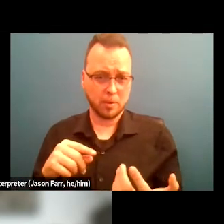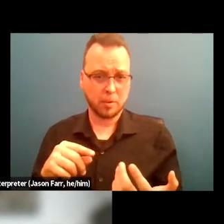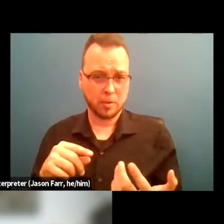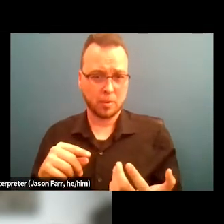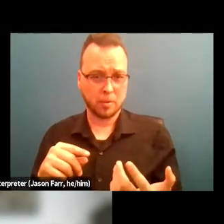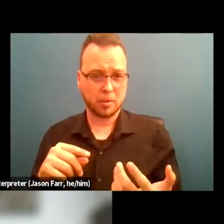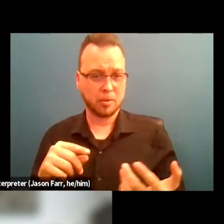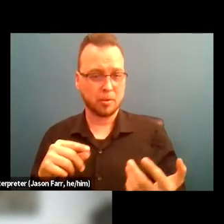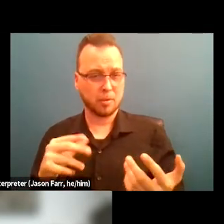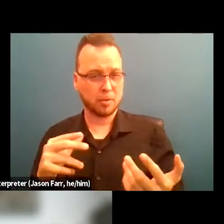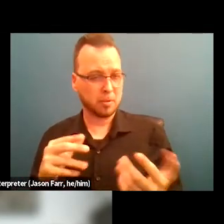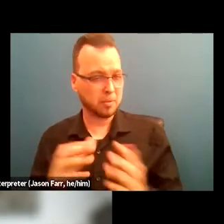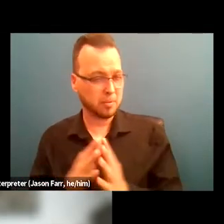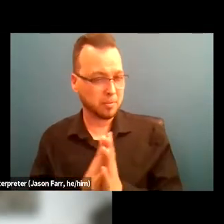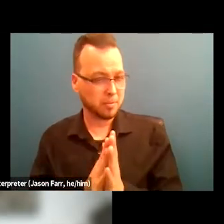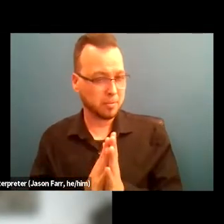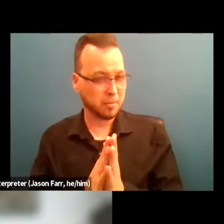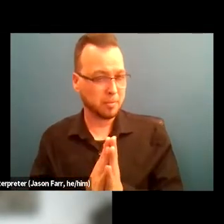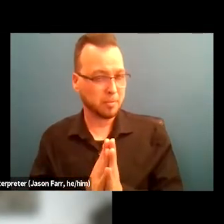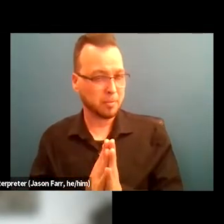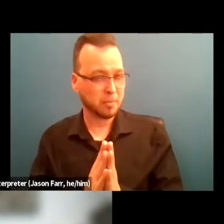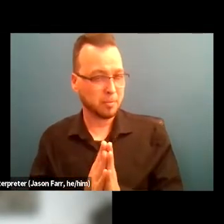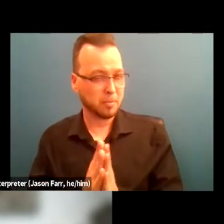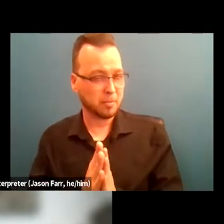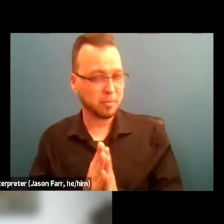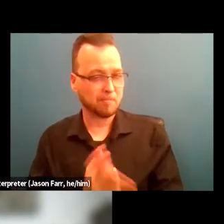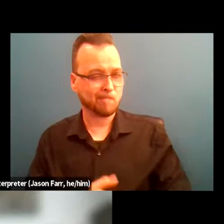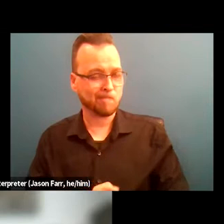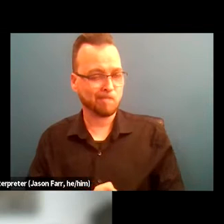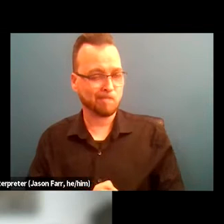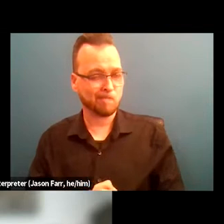just may consist of maybe them needing a license, ID,